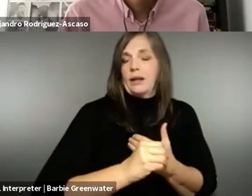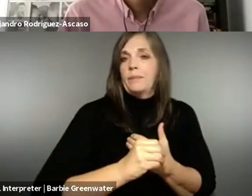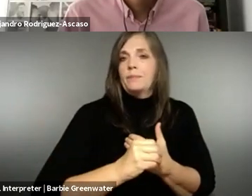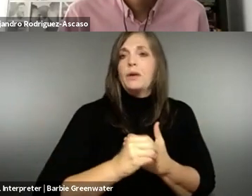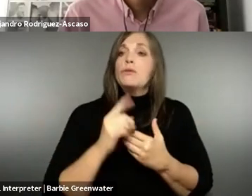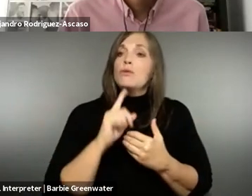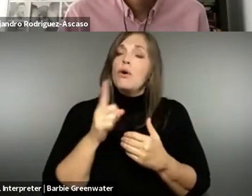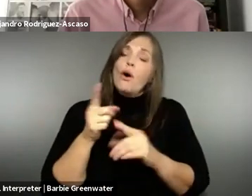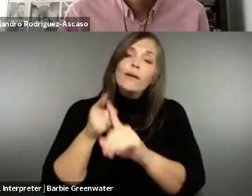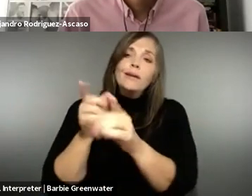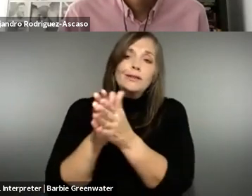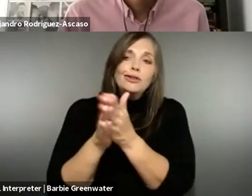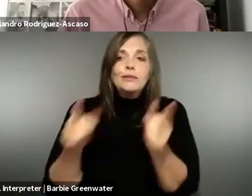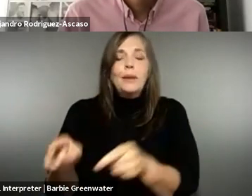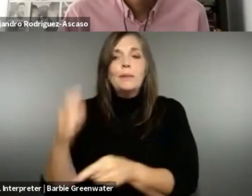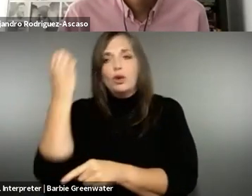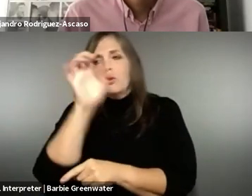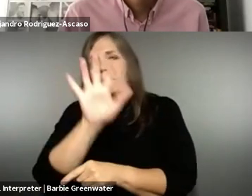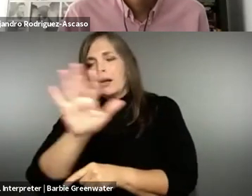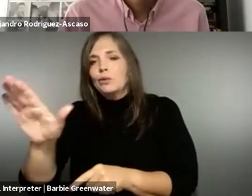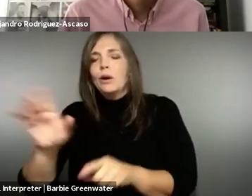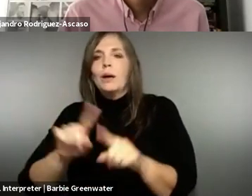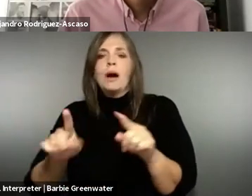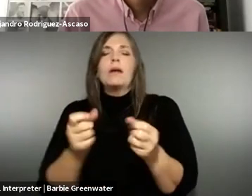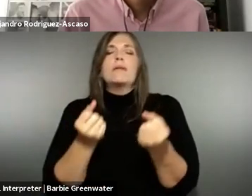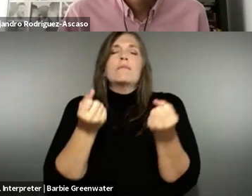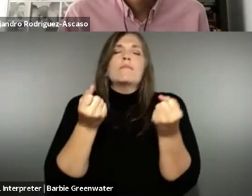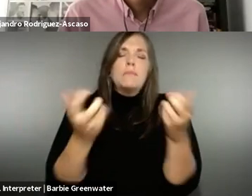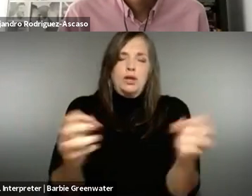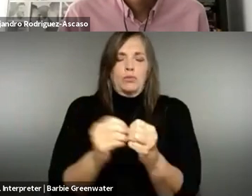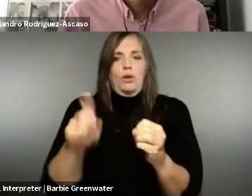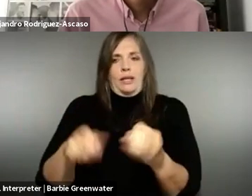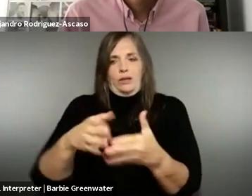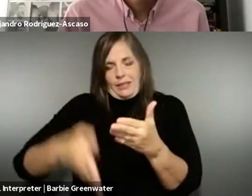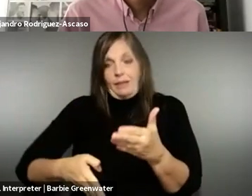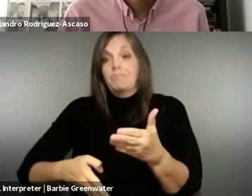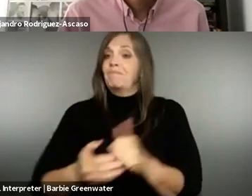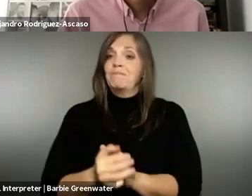tenses into the curricular of university studies . There are initiatives going on in parts of Europe and elsewhere but